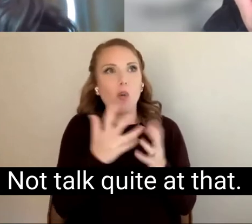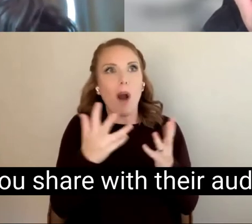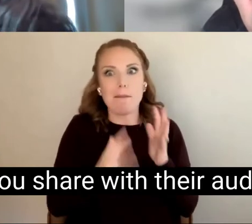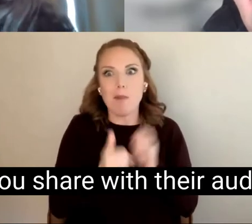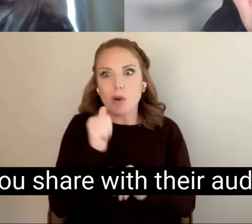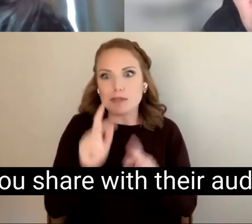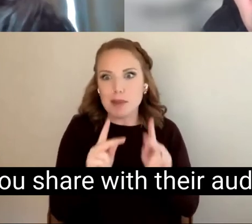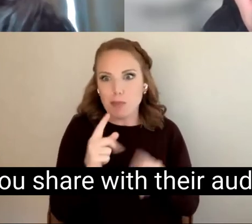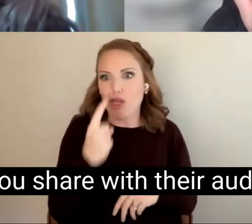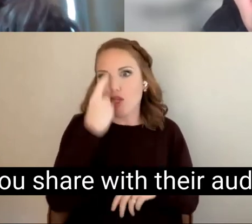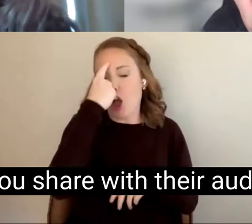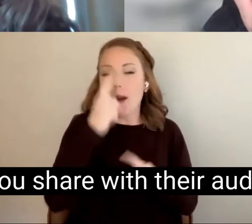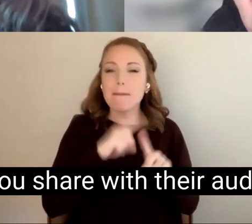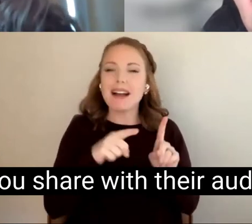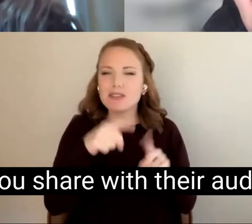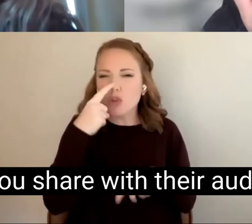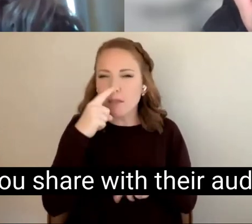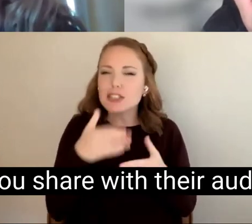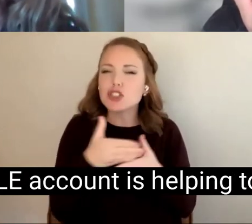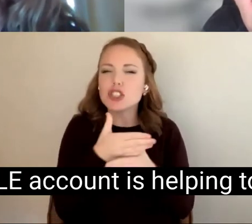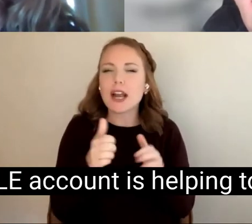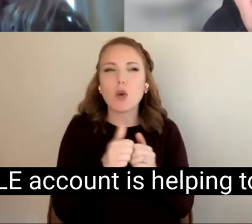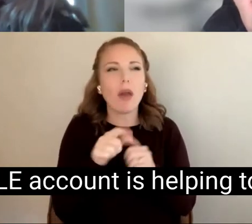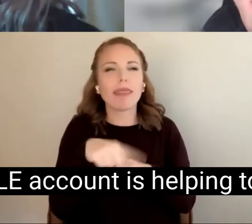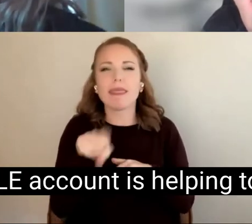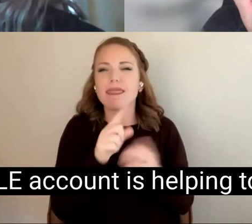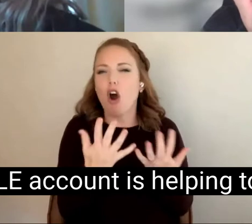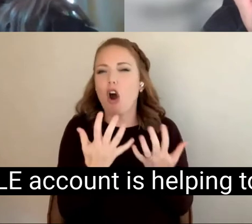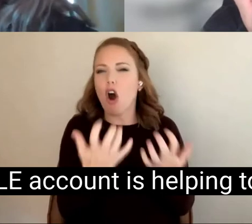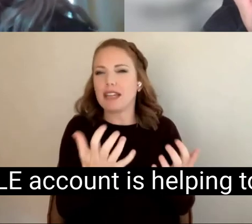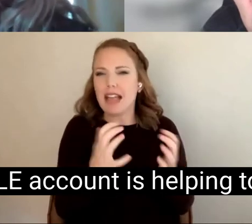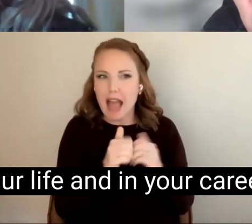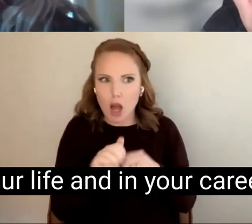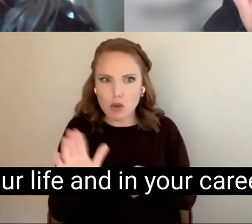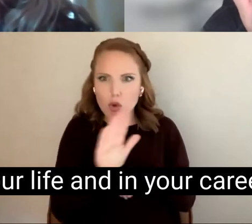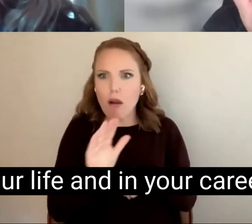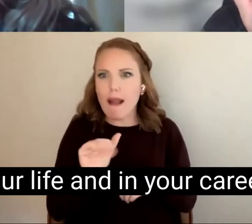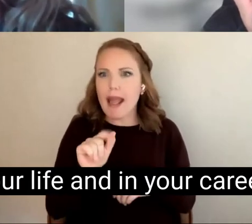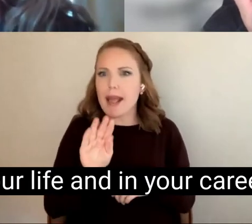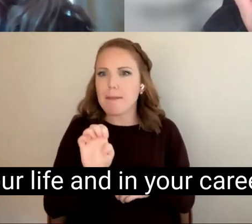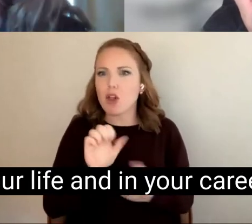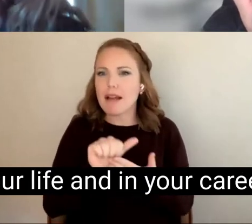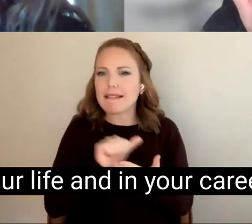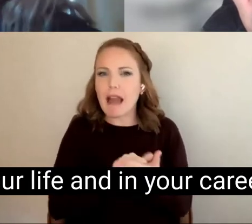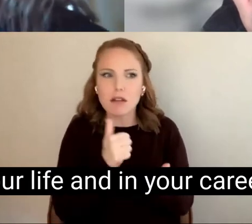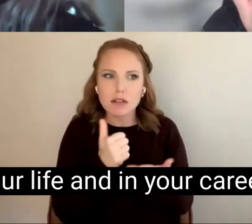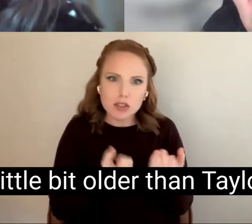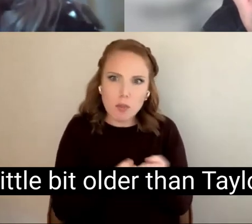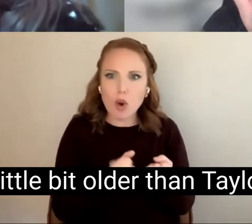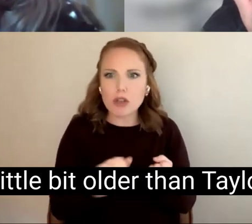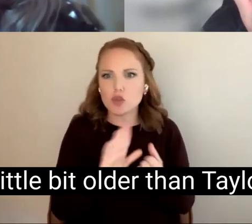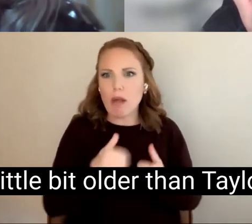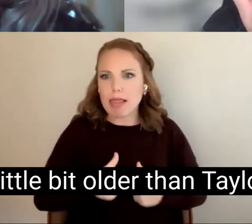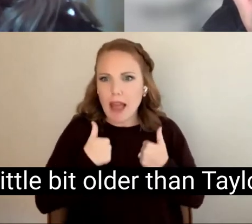They can you share with their audience, how you're ABLE account is helping to support, you in your life and in your career, you're a little bit older than Taylor.